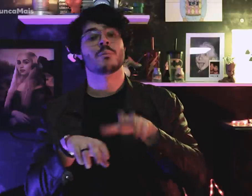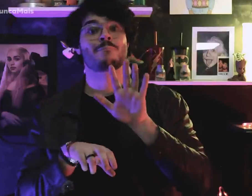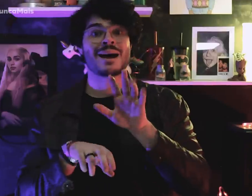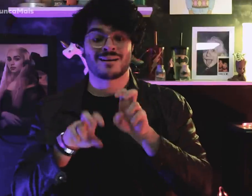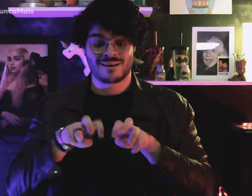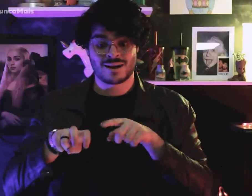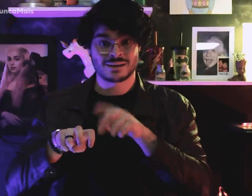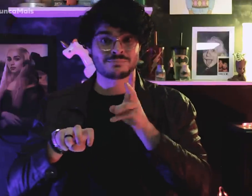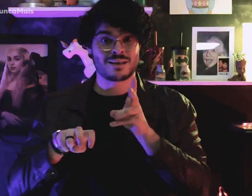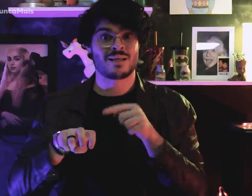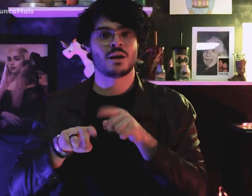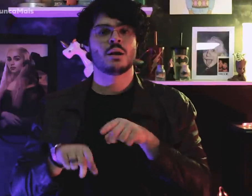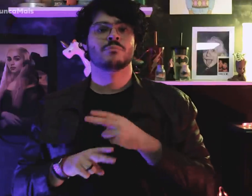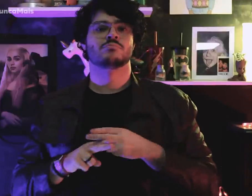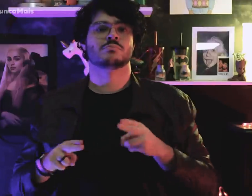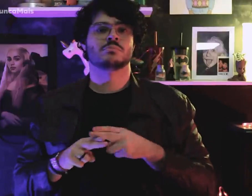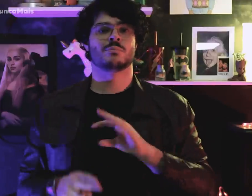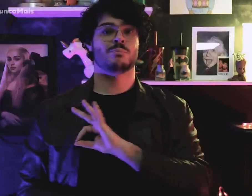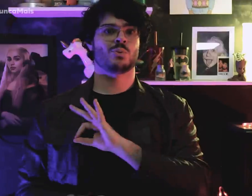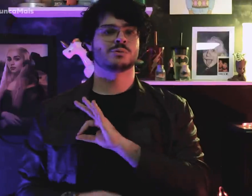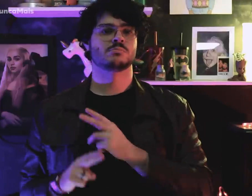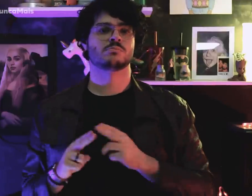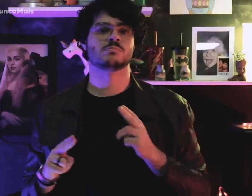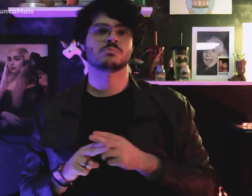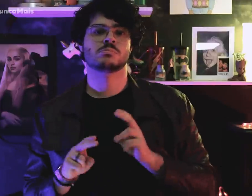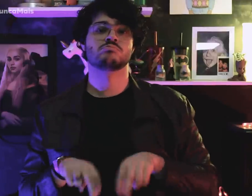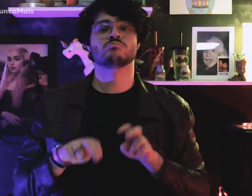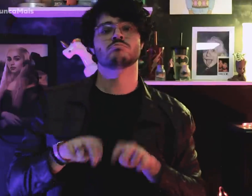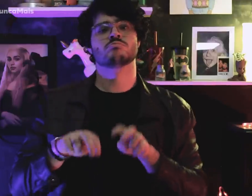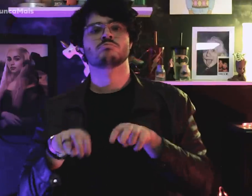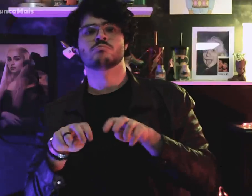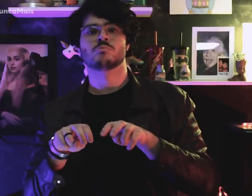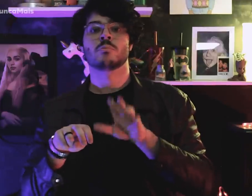um deles era policial disfarçado,